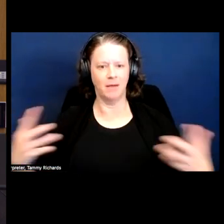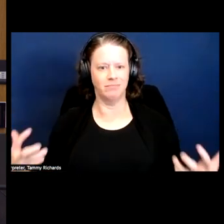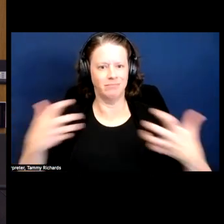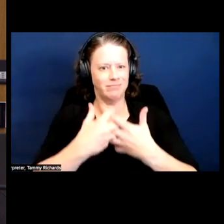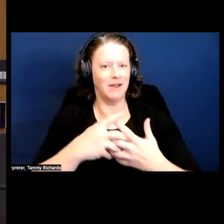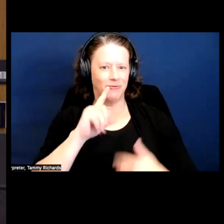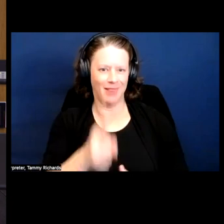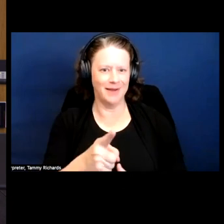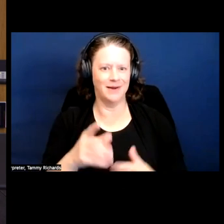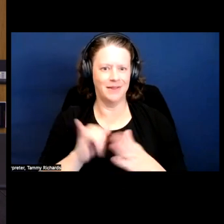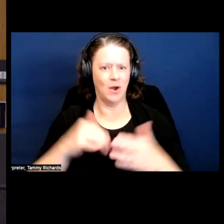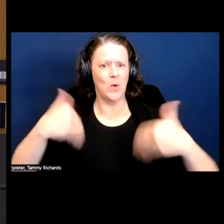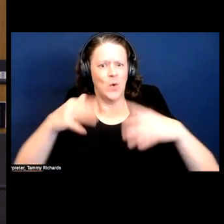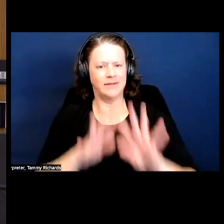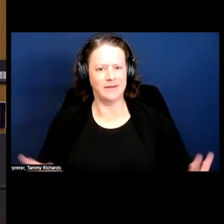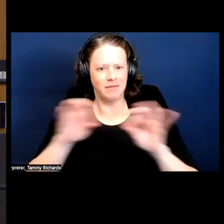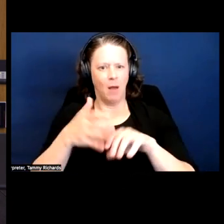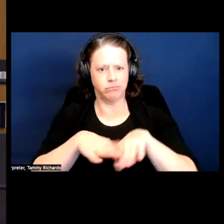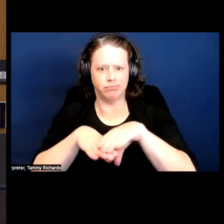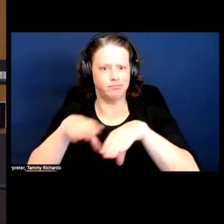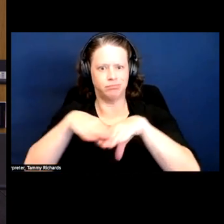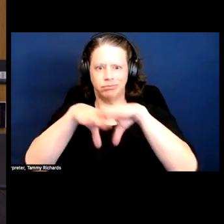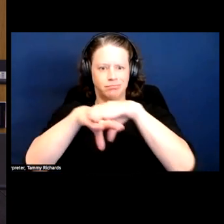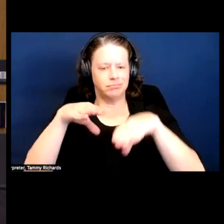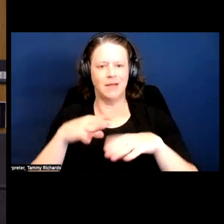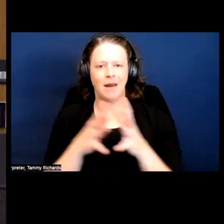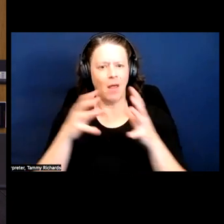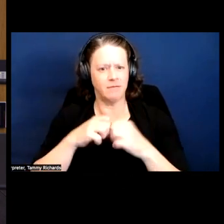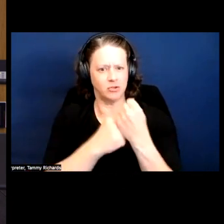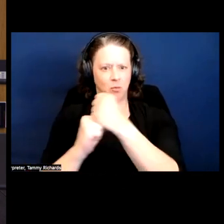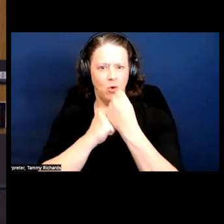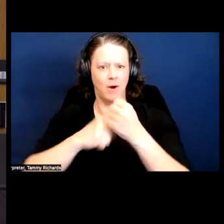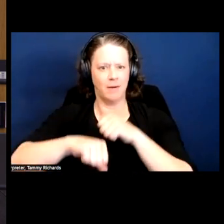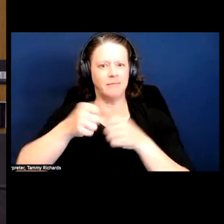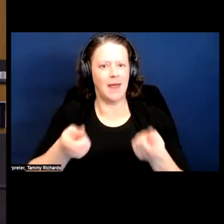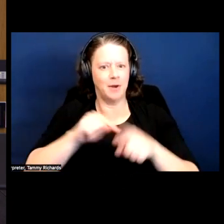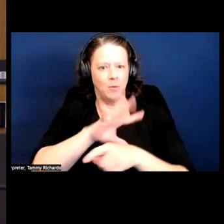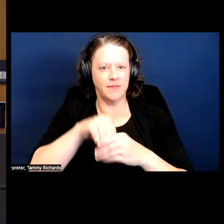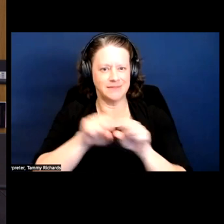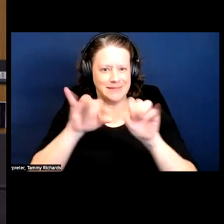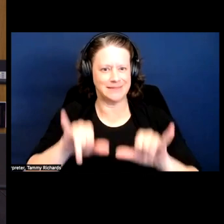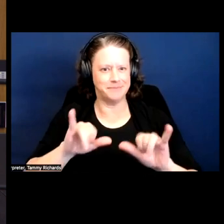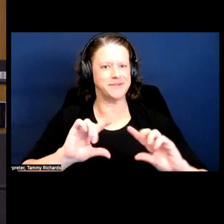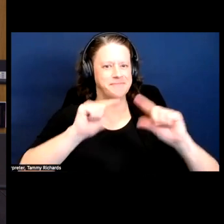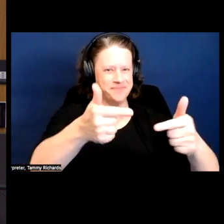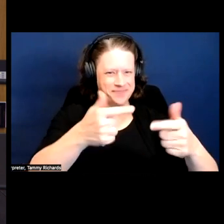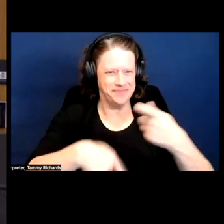Things, there's really significant overlap and mutual support happening between these systems. So if I'm understanding you right, these systems of subordination along race and disability status are reinforcing.